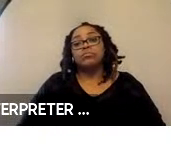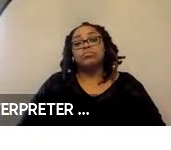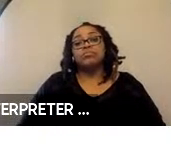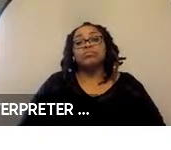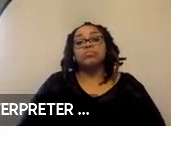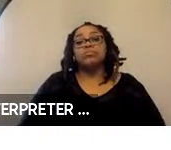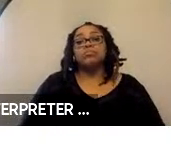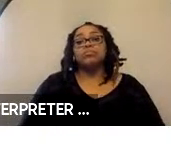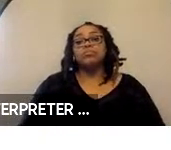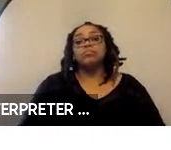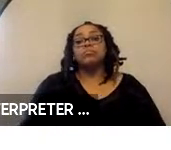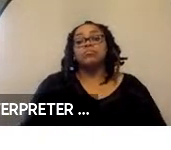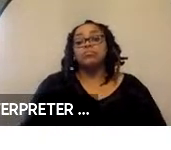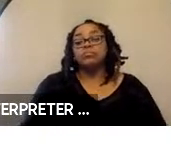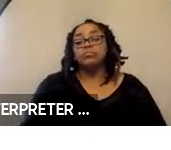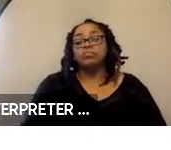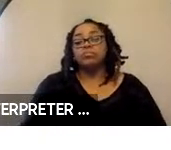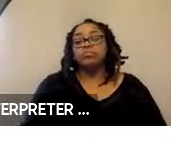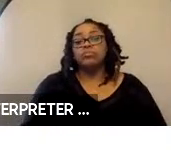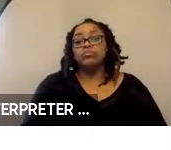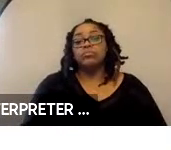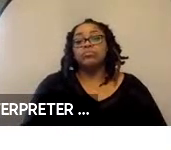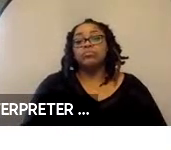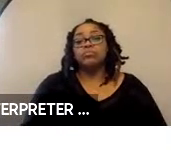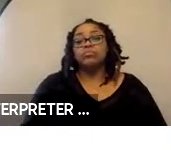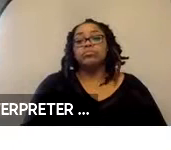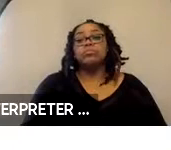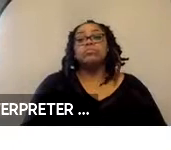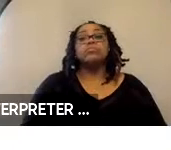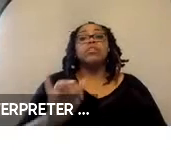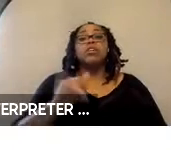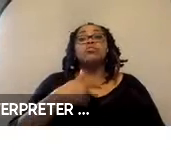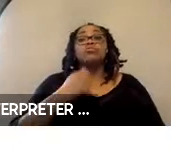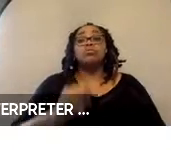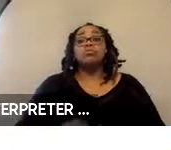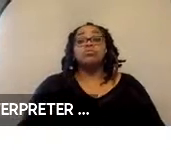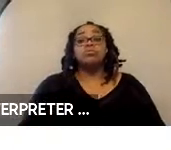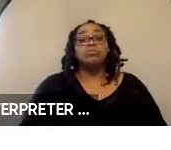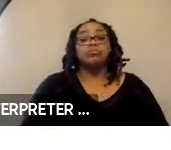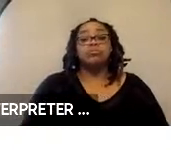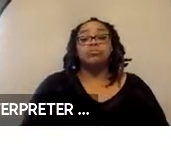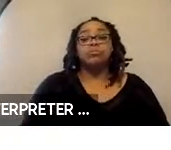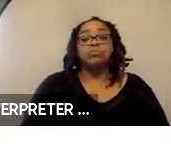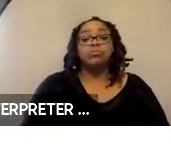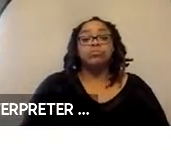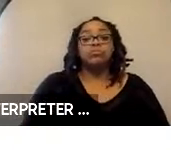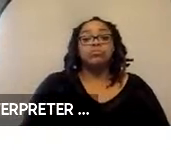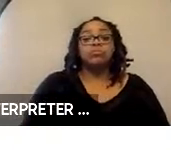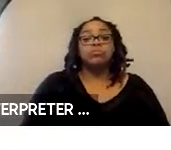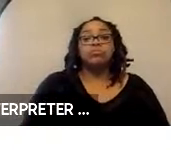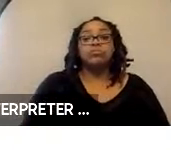So, we also tried to look at optimization of side impact conditions so we looked at